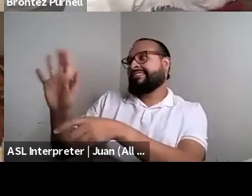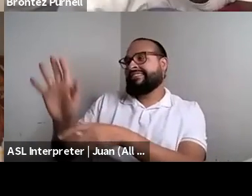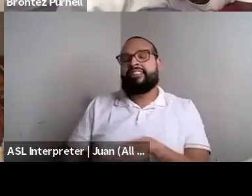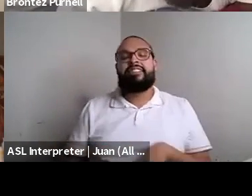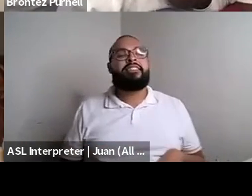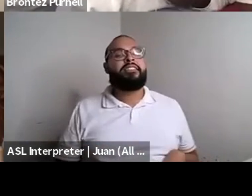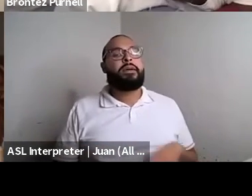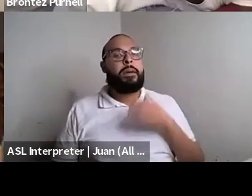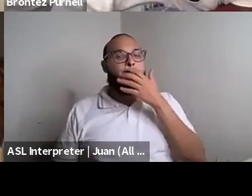Nahshon Anderson: Well,